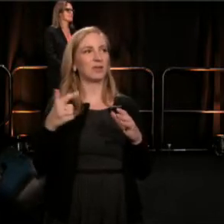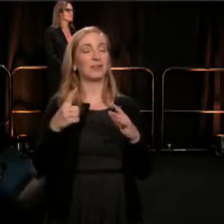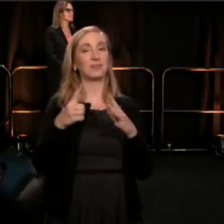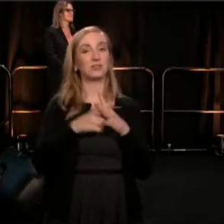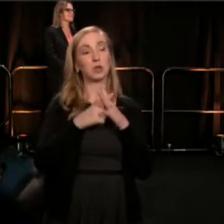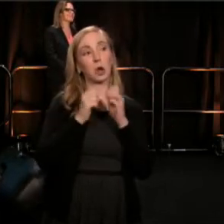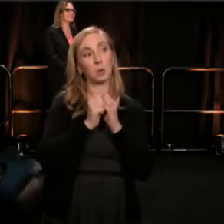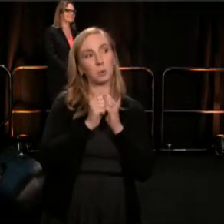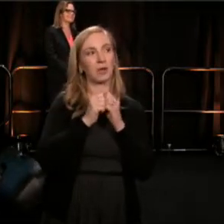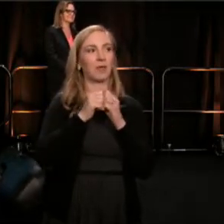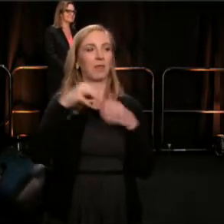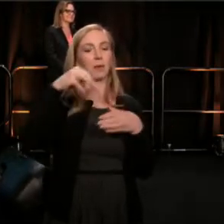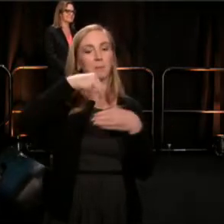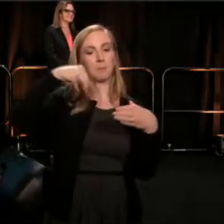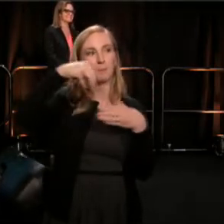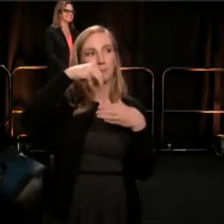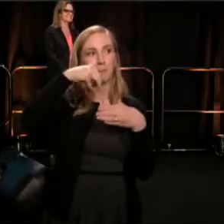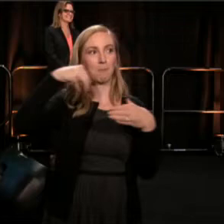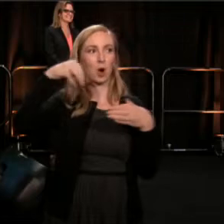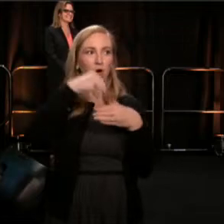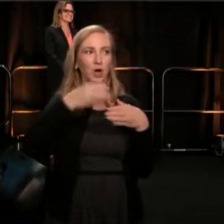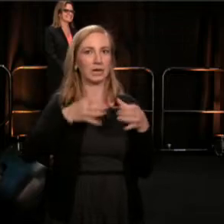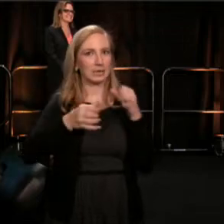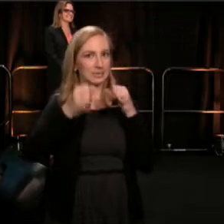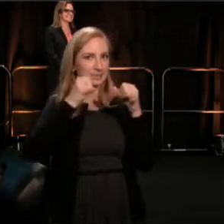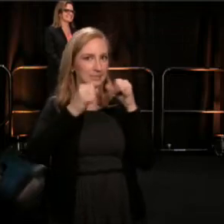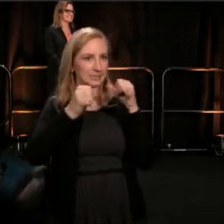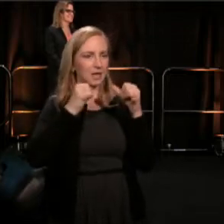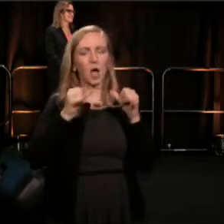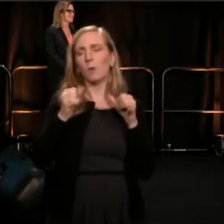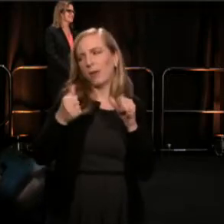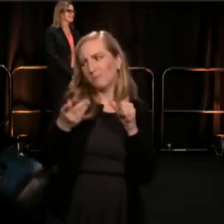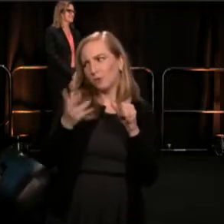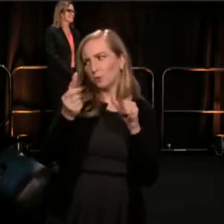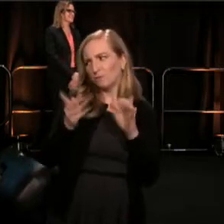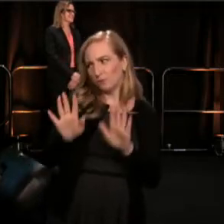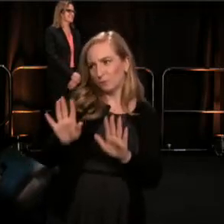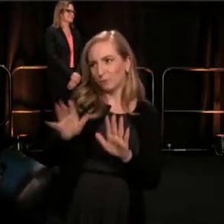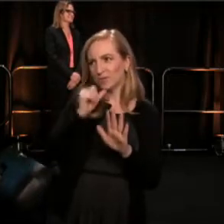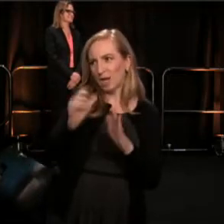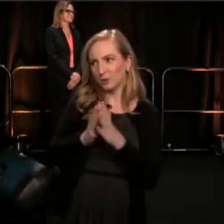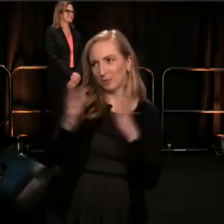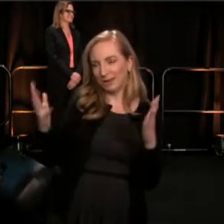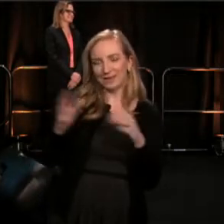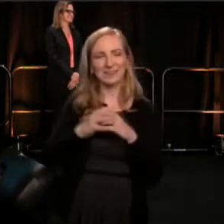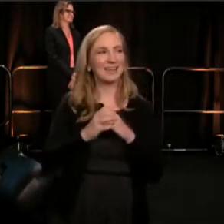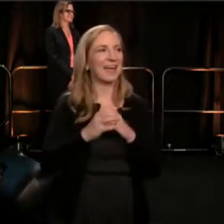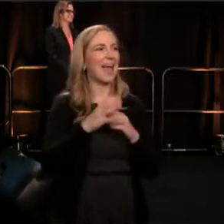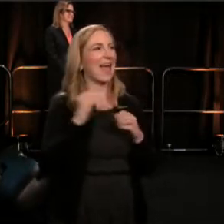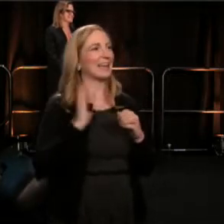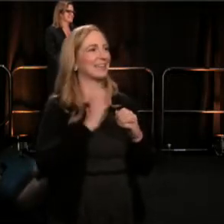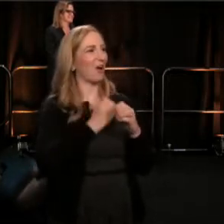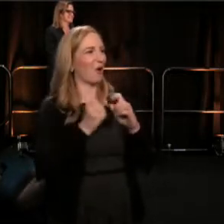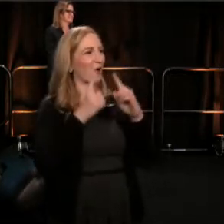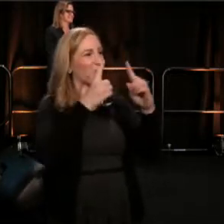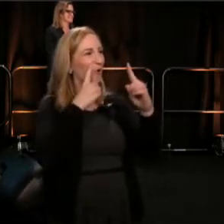(Megan) Not as many as we liked. - (Chris) No, but a few. A few. (Megan) And our goal as a committee, was to welcome you all to the city,